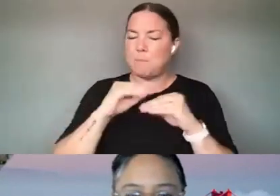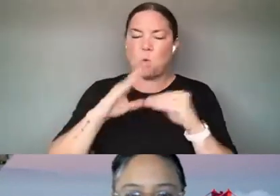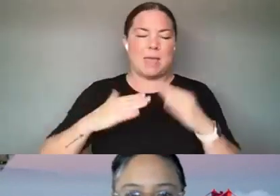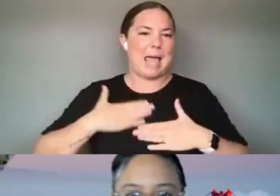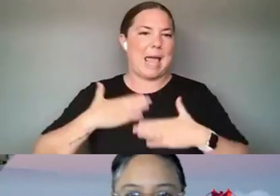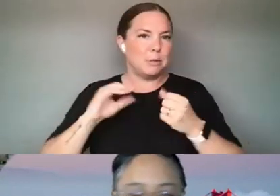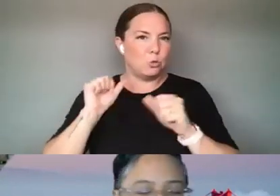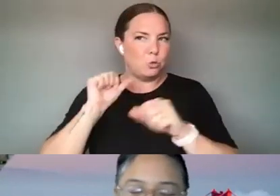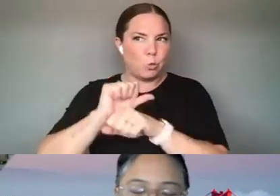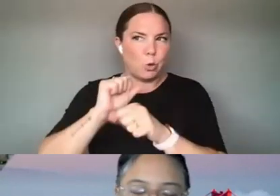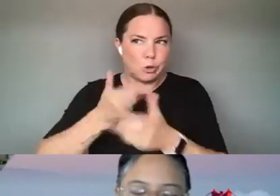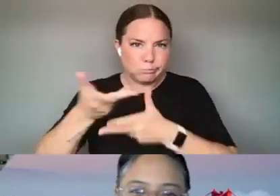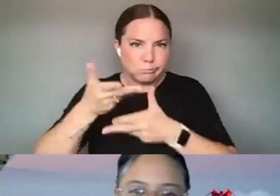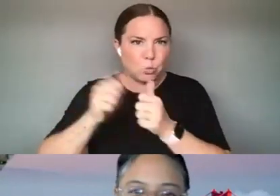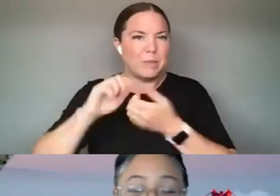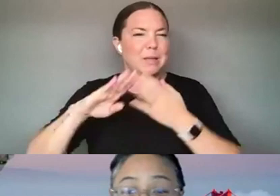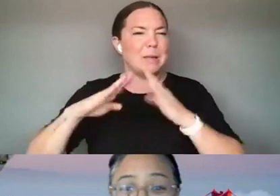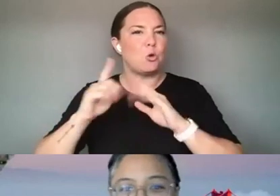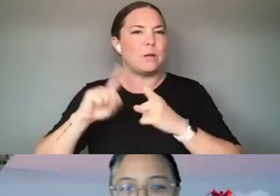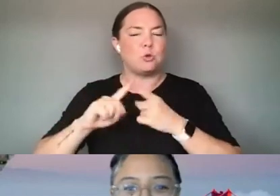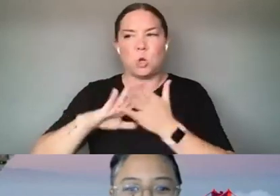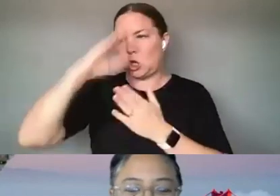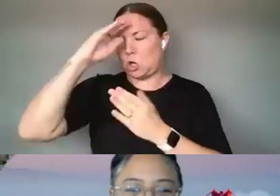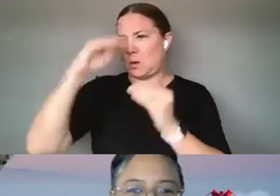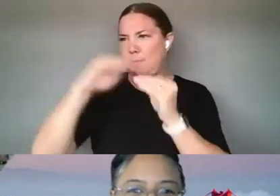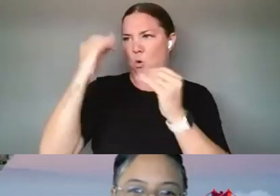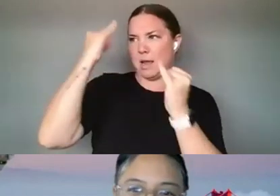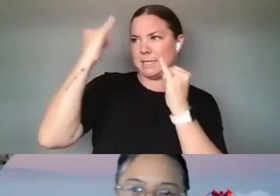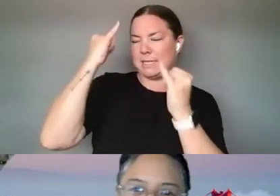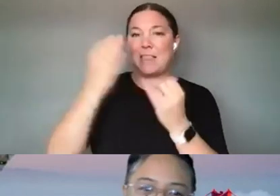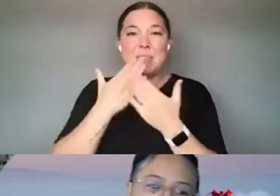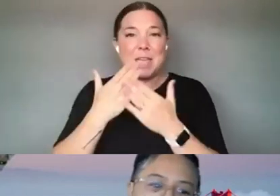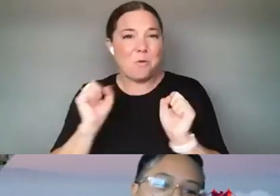GET MORE IDEAS AND THANK YOU SO MUCH FOR THIS OPPORTUNITY TO SPEAK WITH YOU ALL. ======